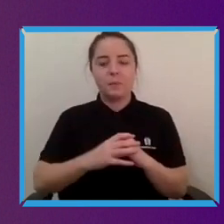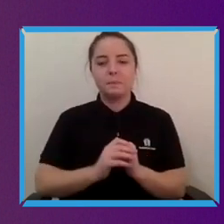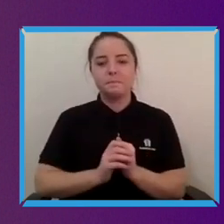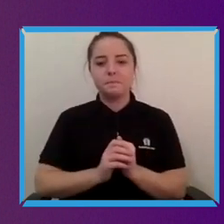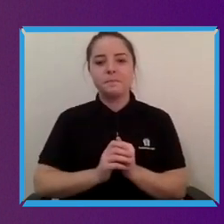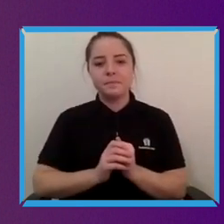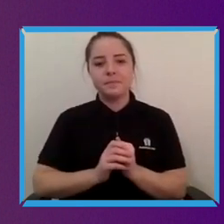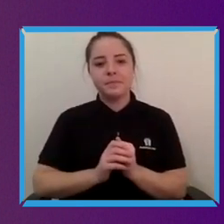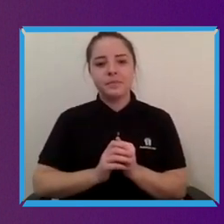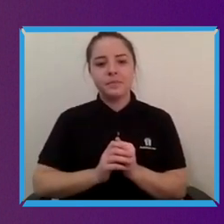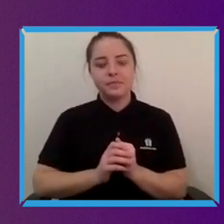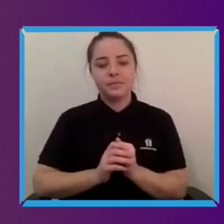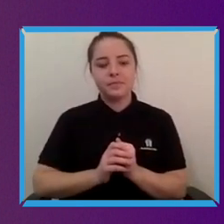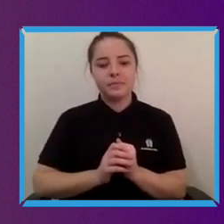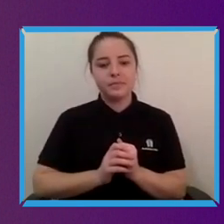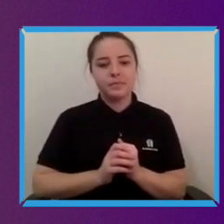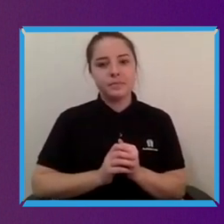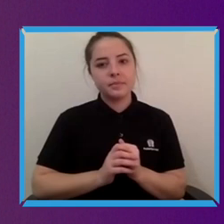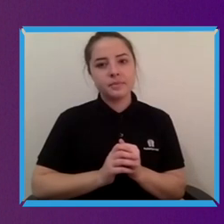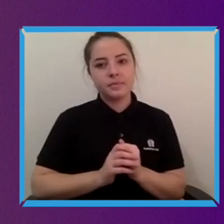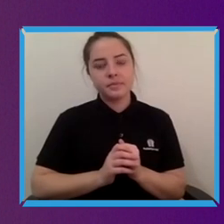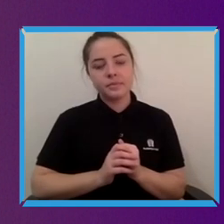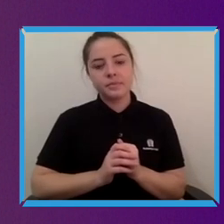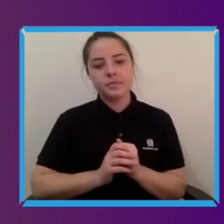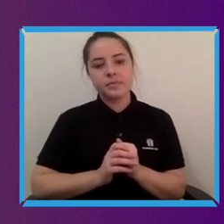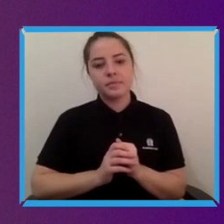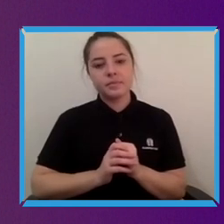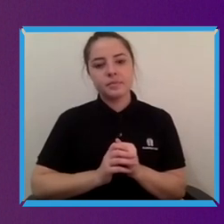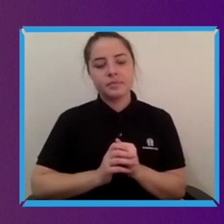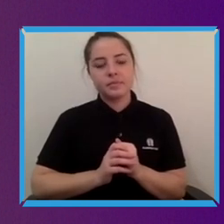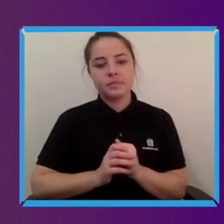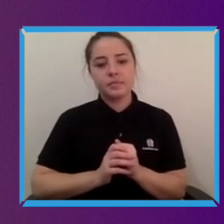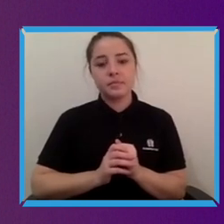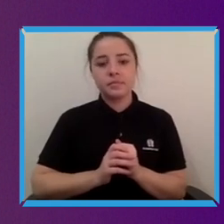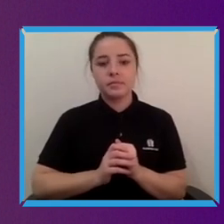And then I guess, Jackie picking up a little bit that